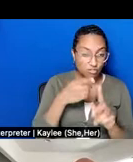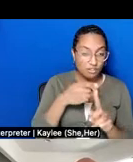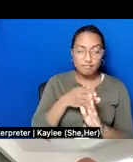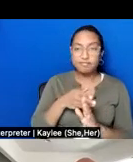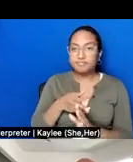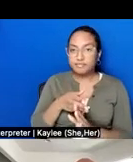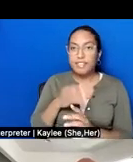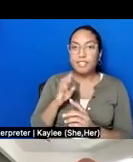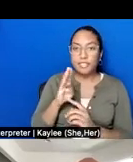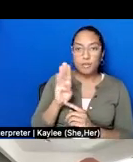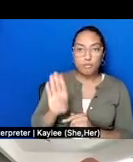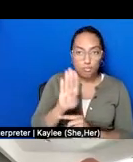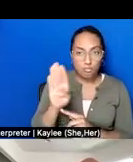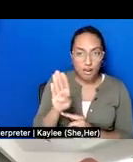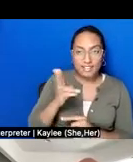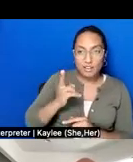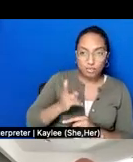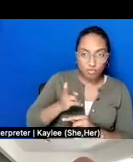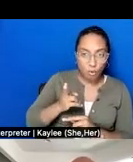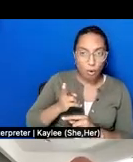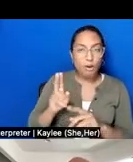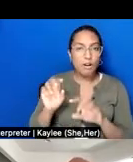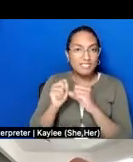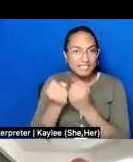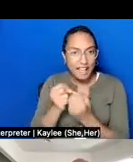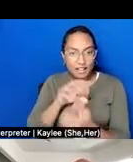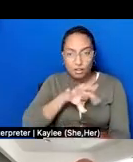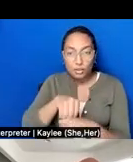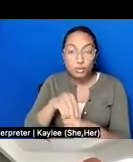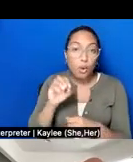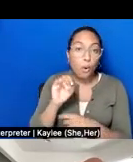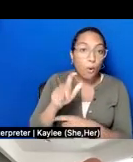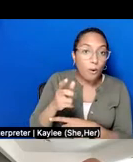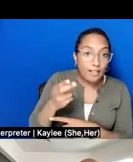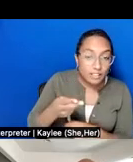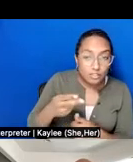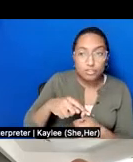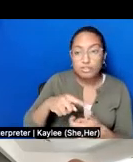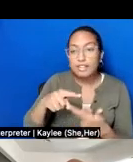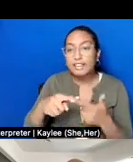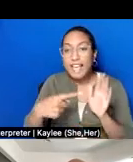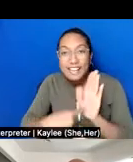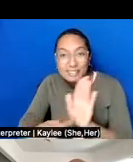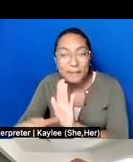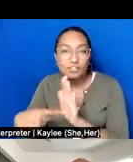arts and history project that included oral histories, an exhibition, public art campaign,